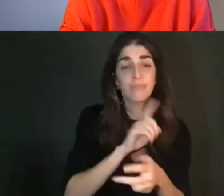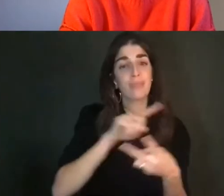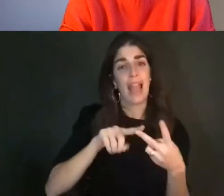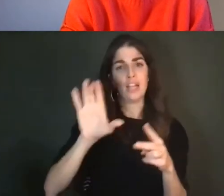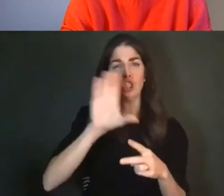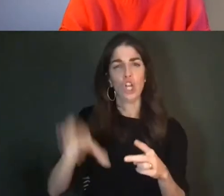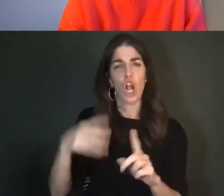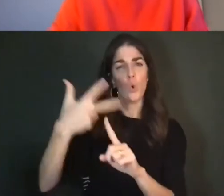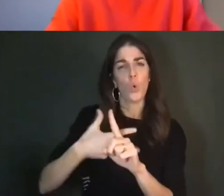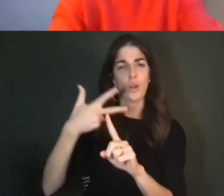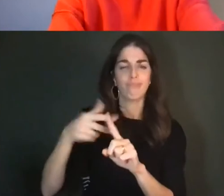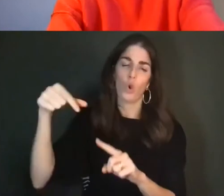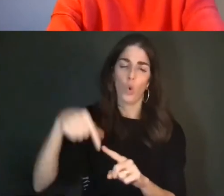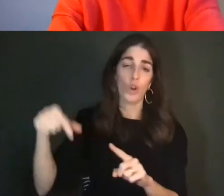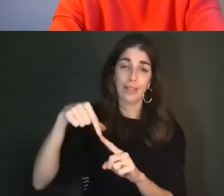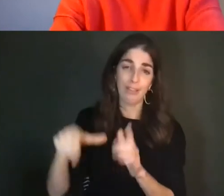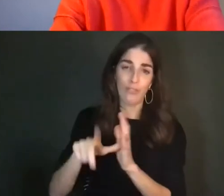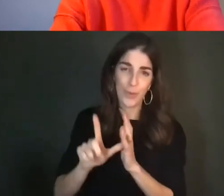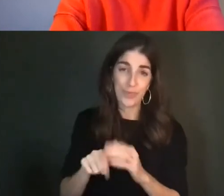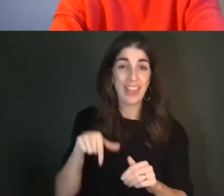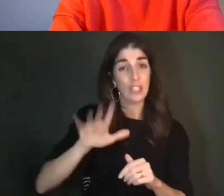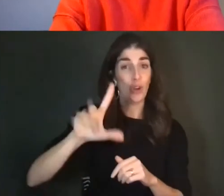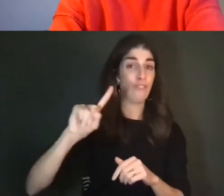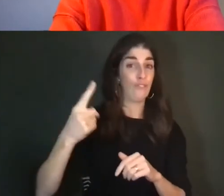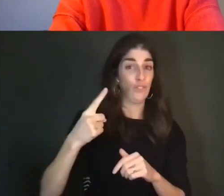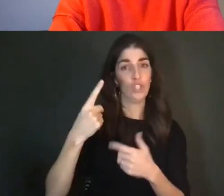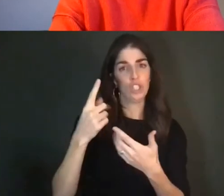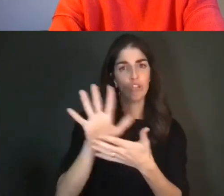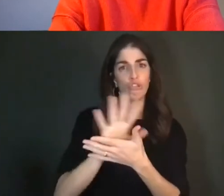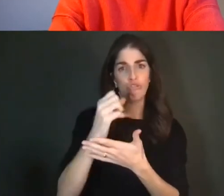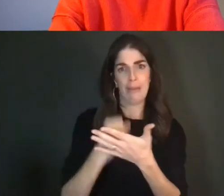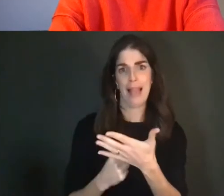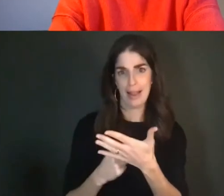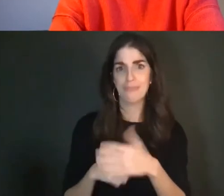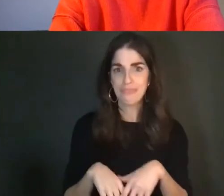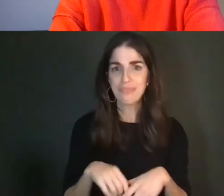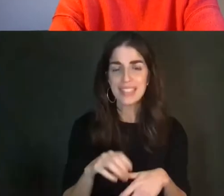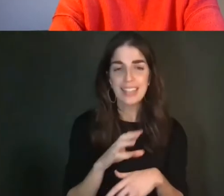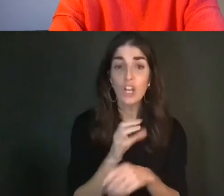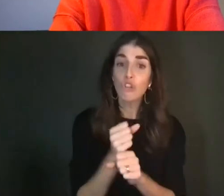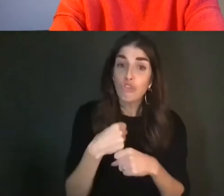Review. This is her first screenplay, and it is being created in collaboration with